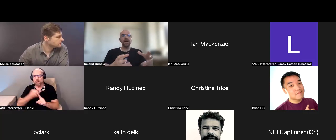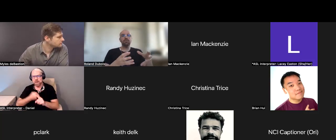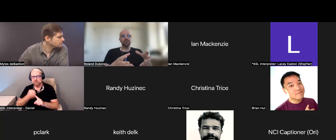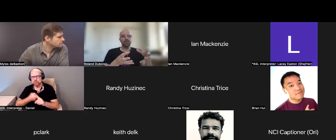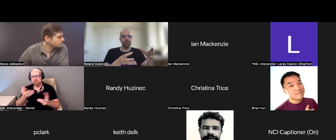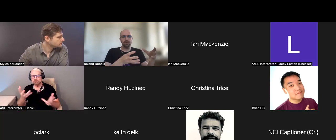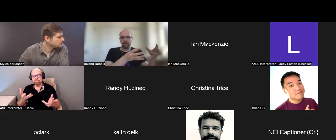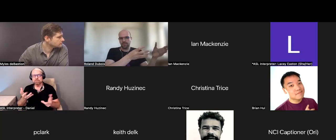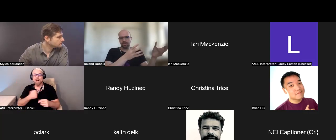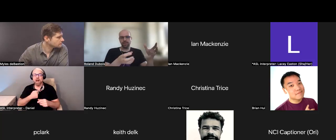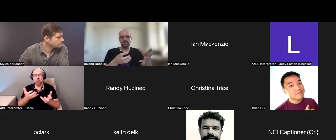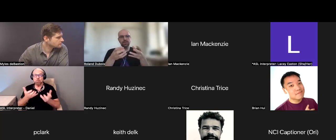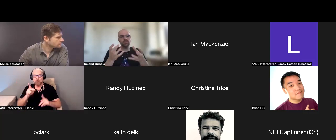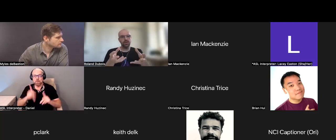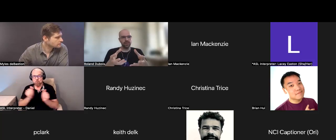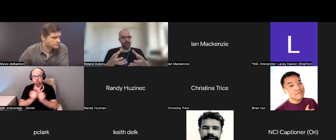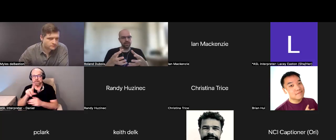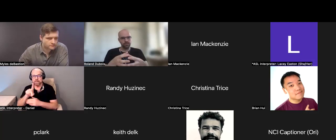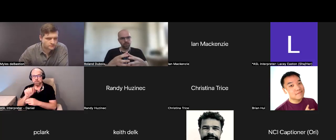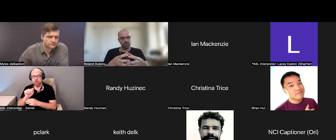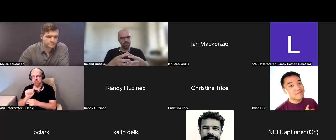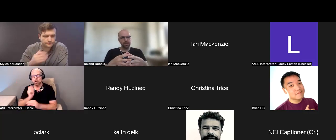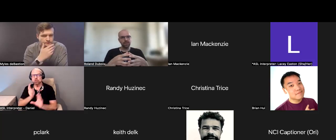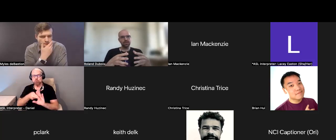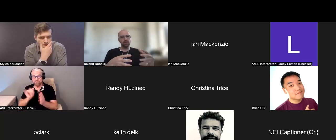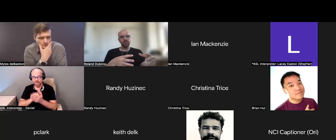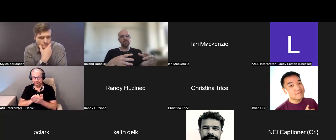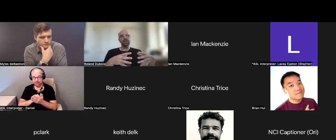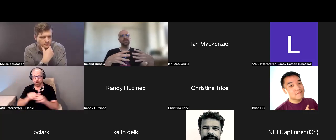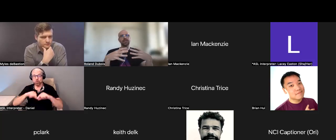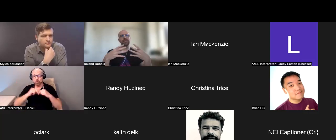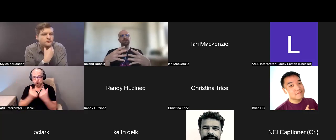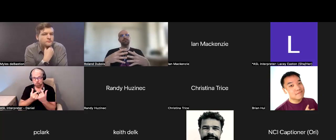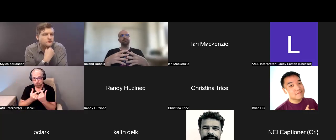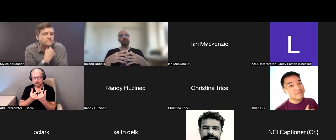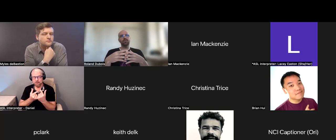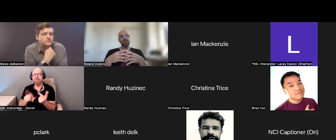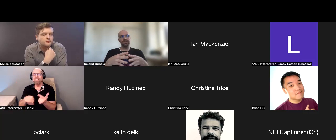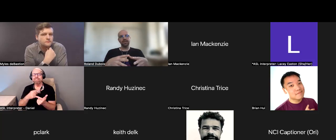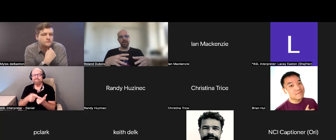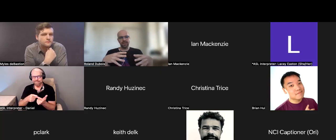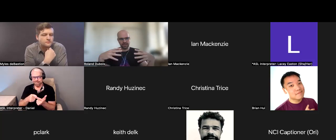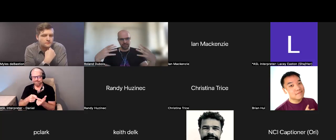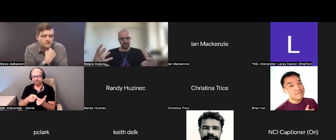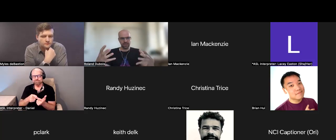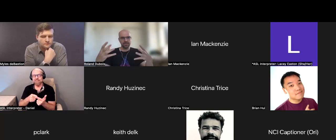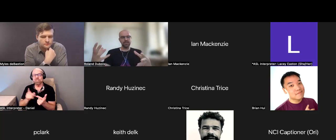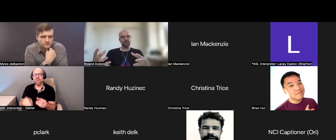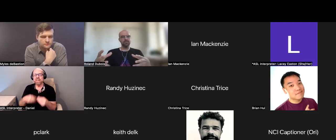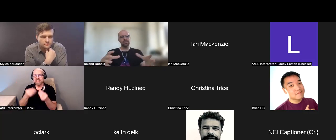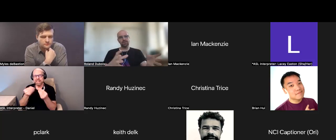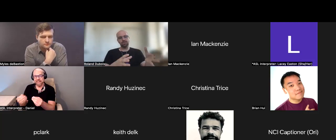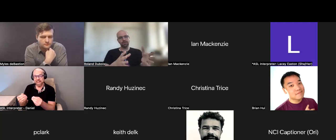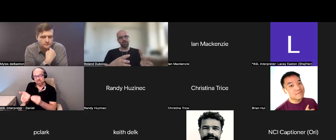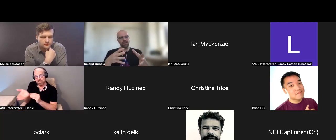I want people with disabilities to join that group. To give the existing teams, the people that